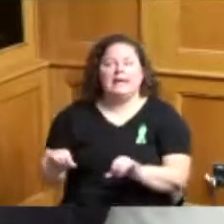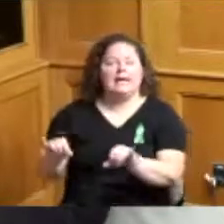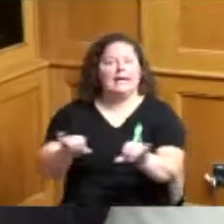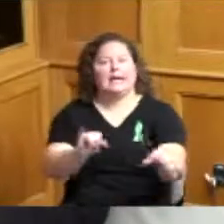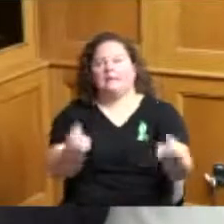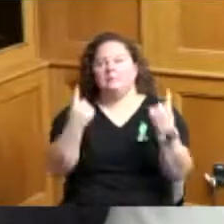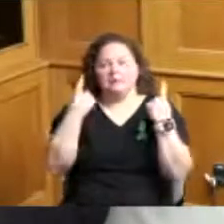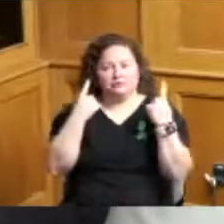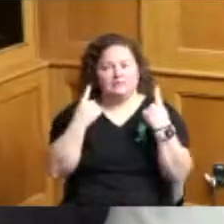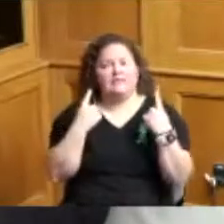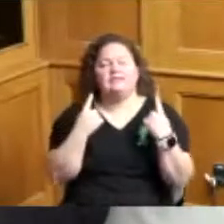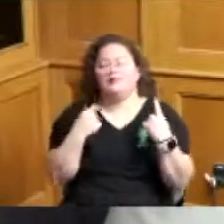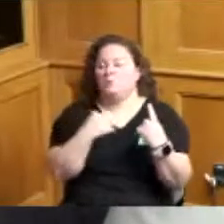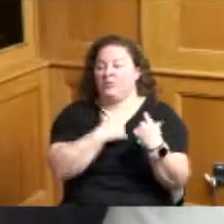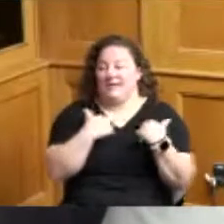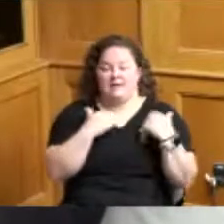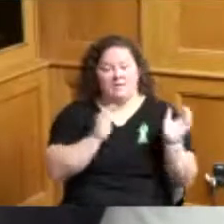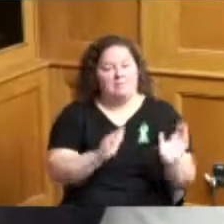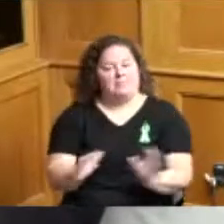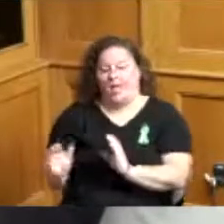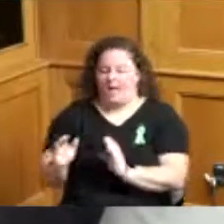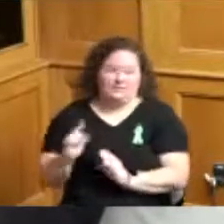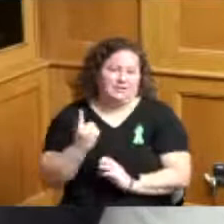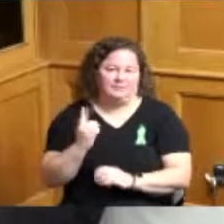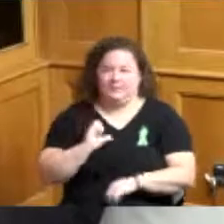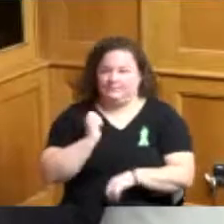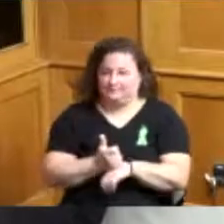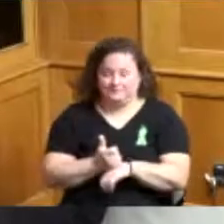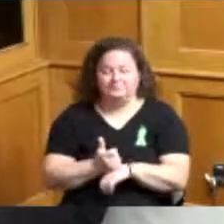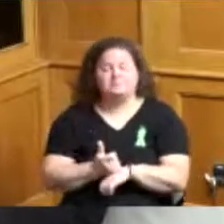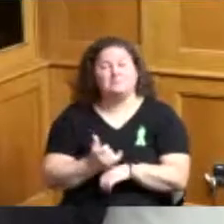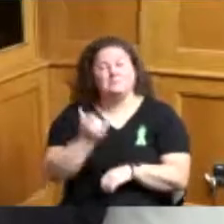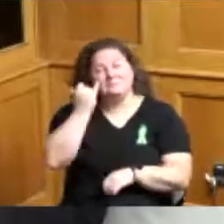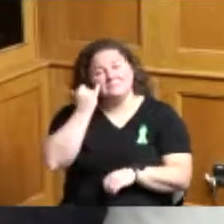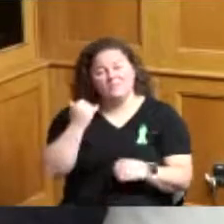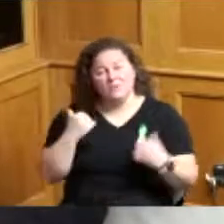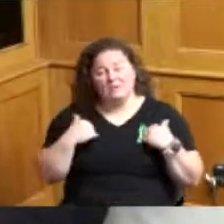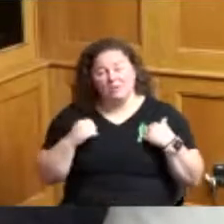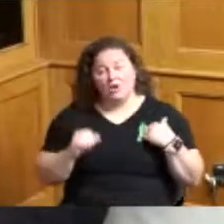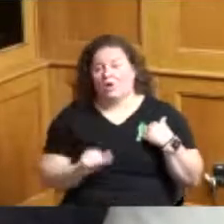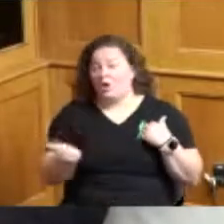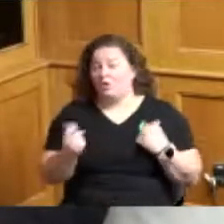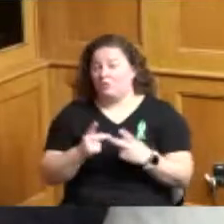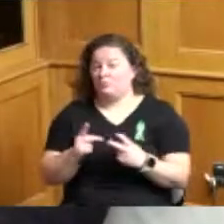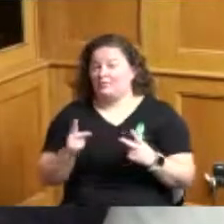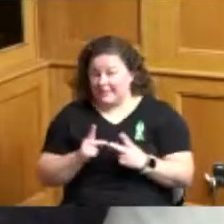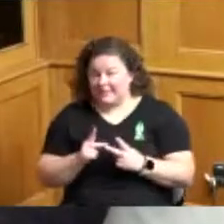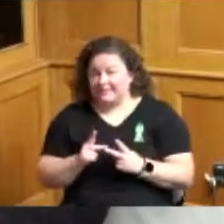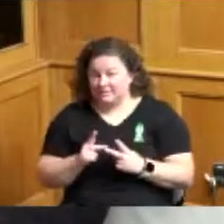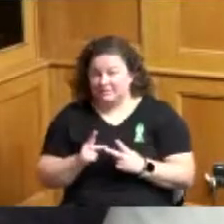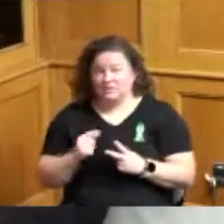some plan in place if there's other places that they can get help we need to come with a they